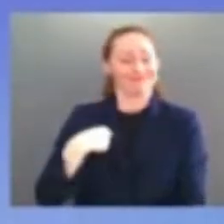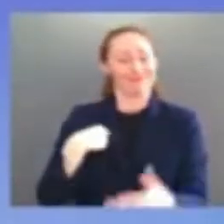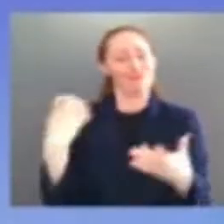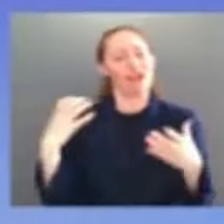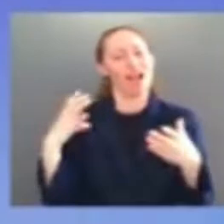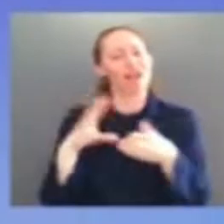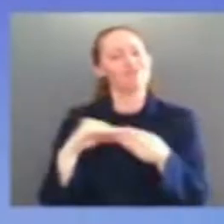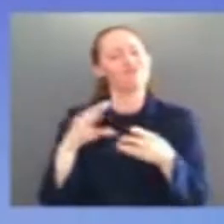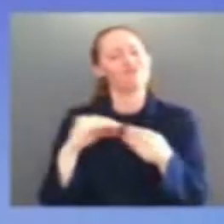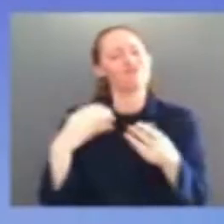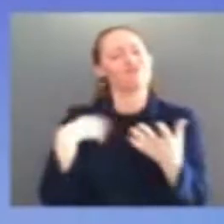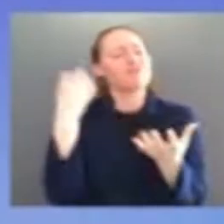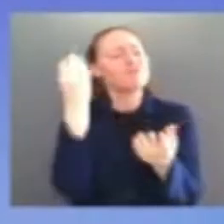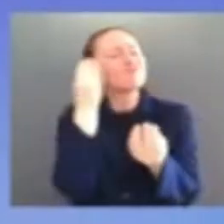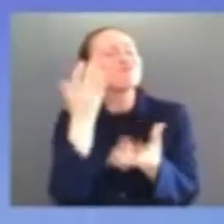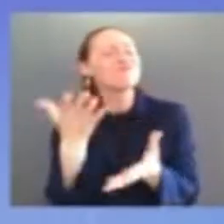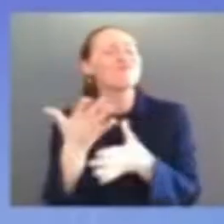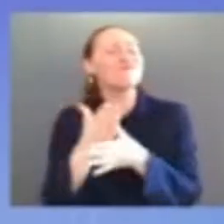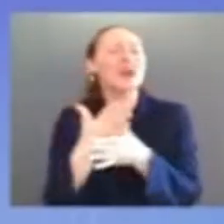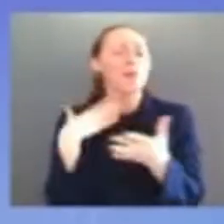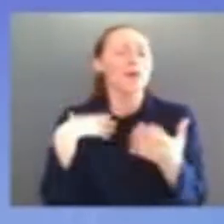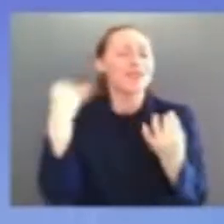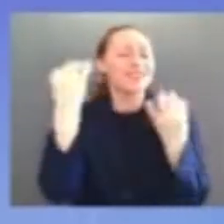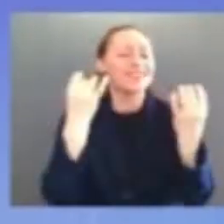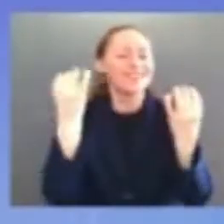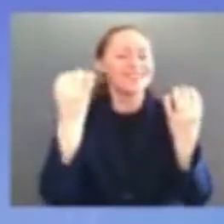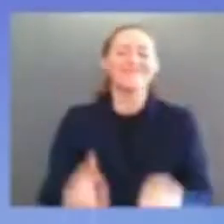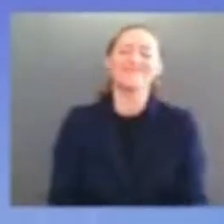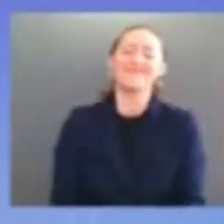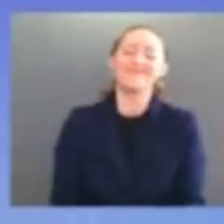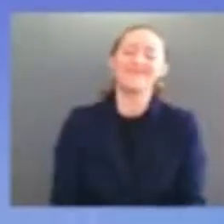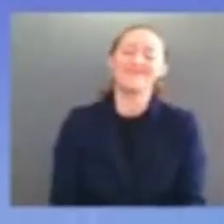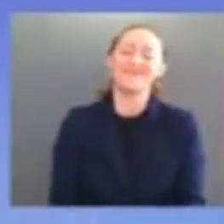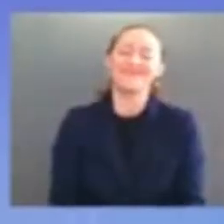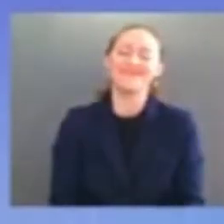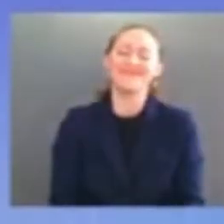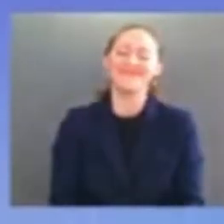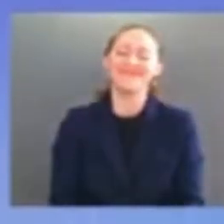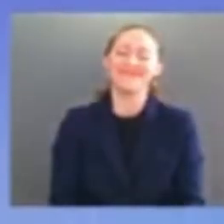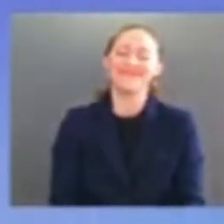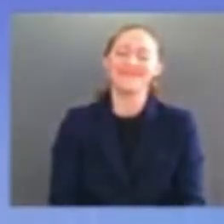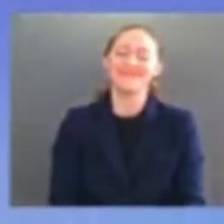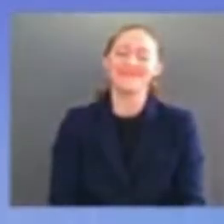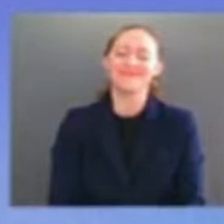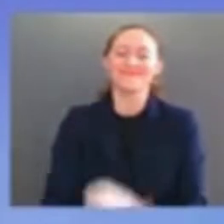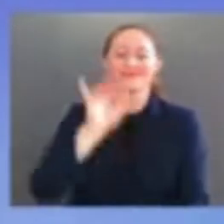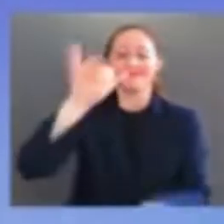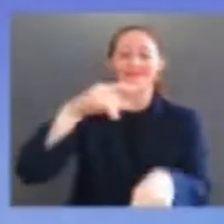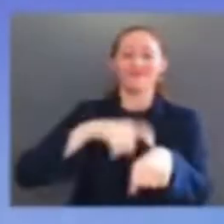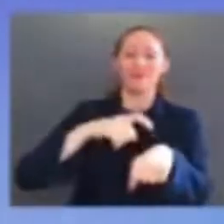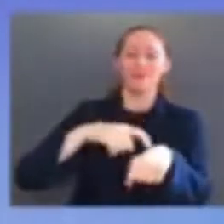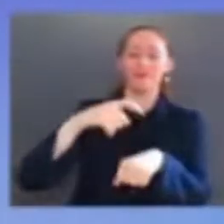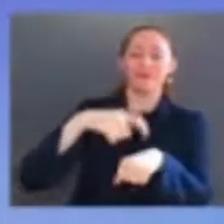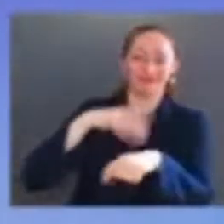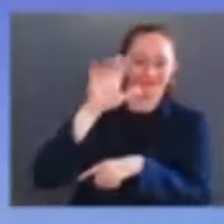over the senate confirmation vote yesterday while i was sitting there i drafted a note